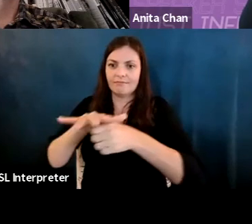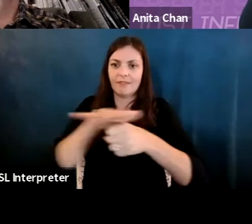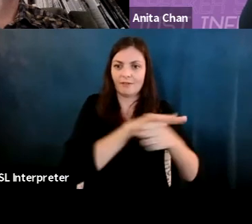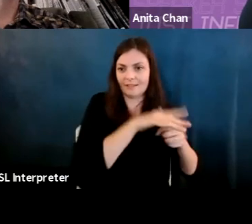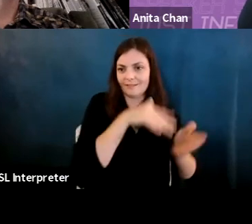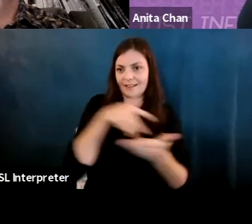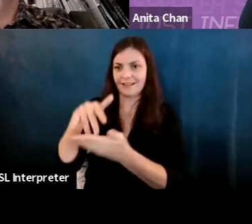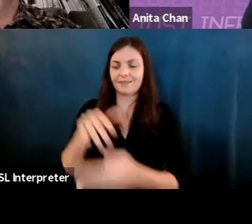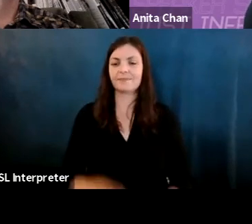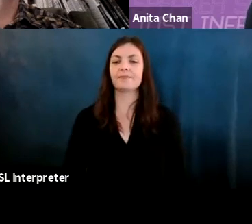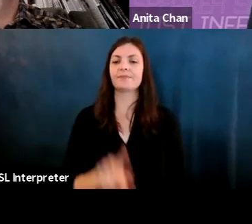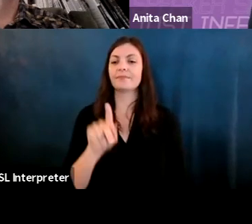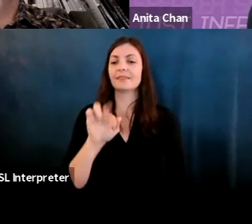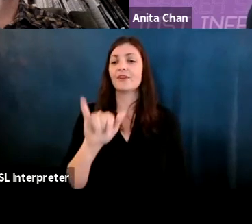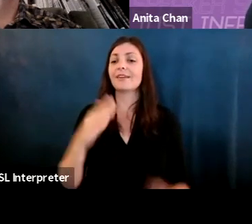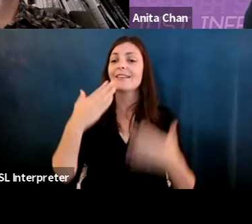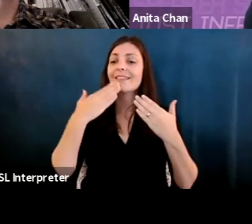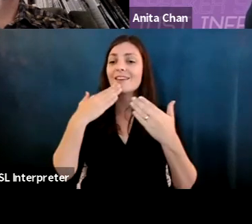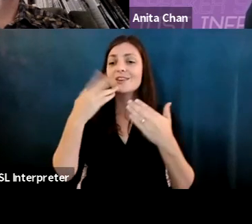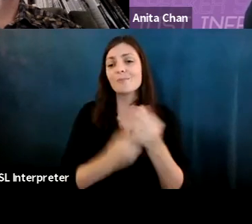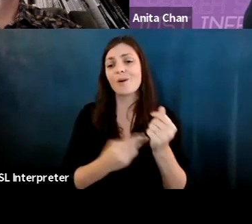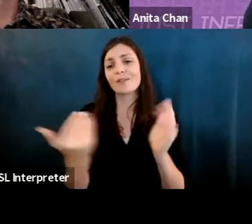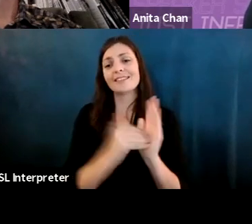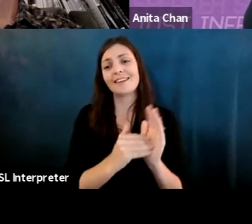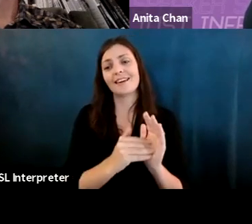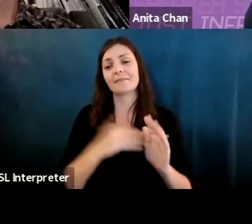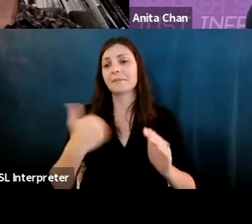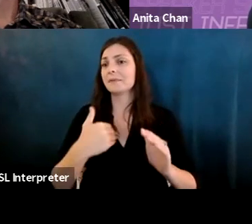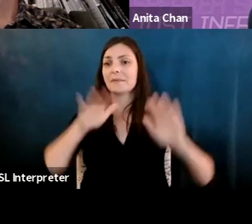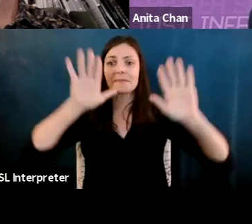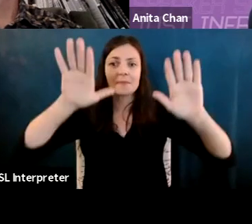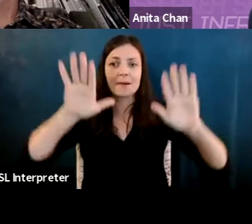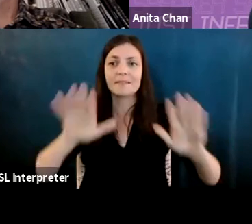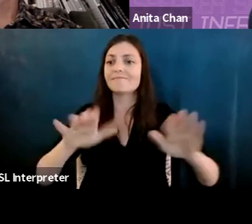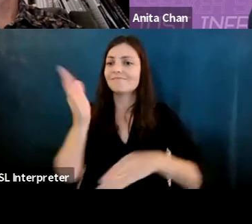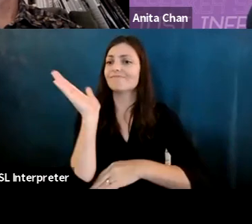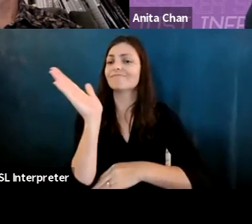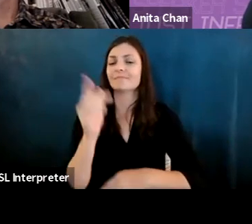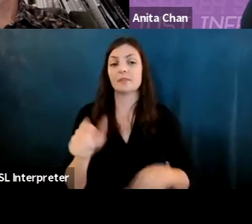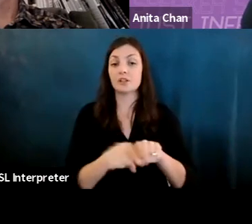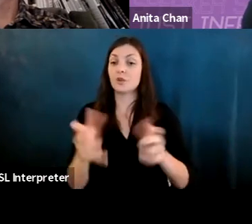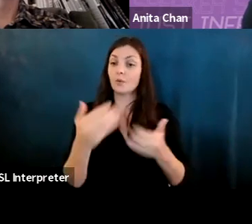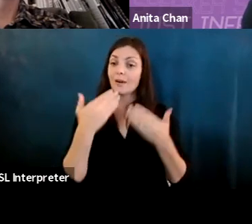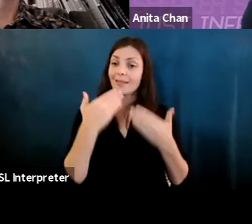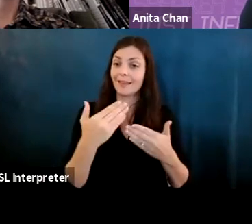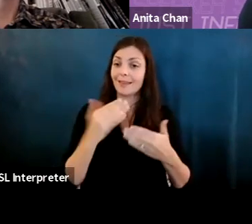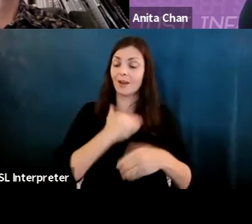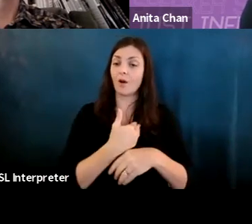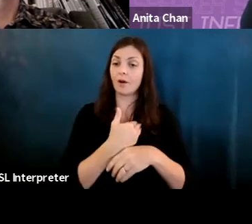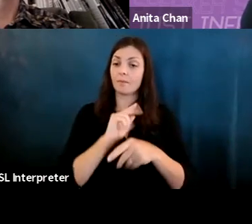Karrie Karahalios: Thank you again for not and Martin that was amazing, we also want to take a moment to thank our production team and invite them to a video.